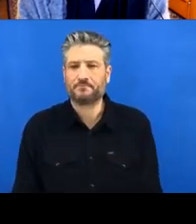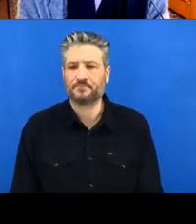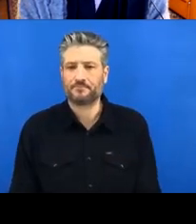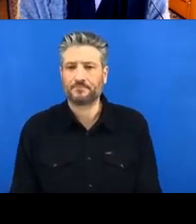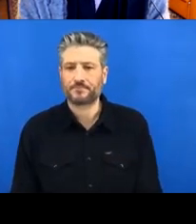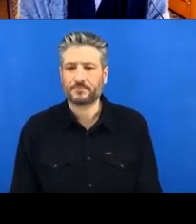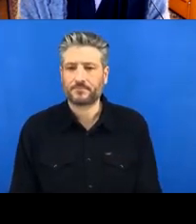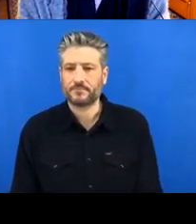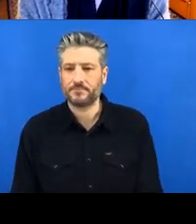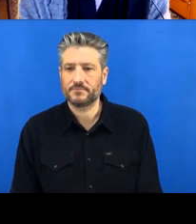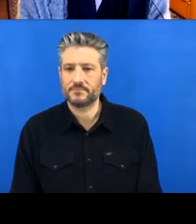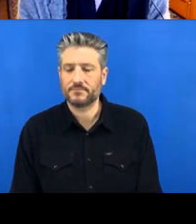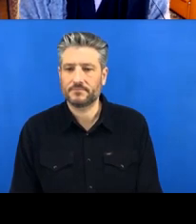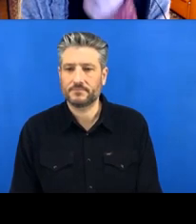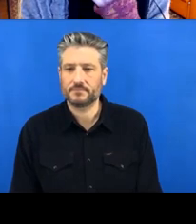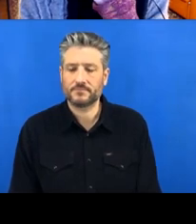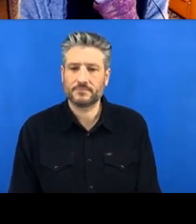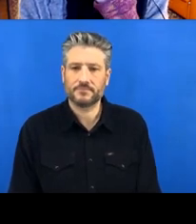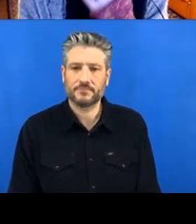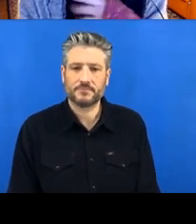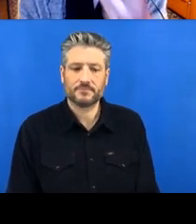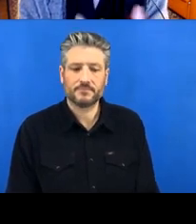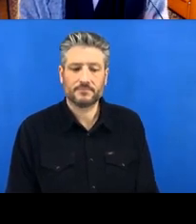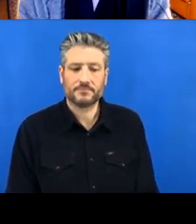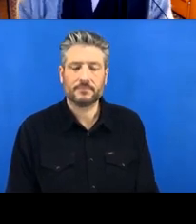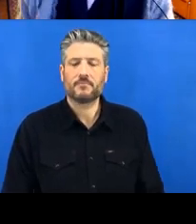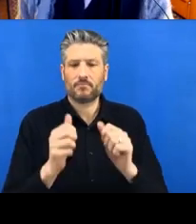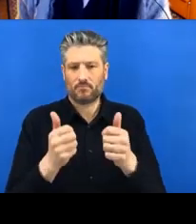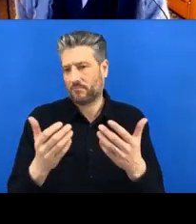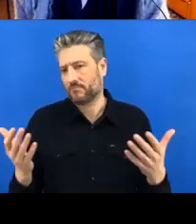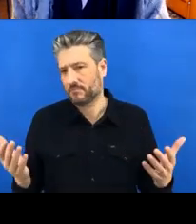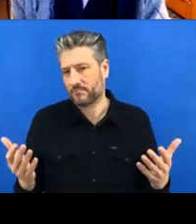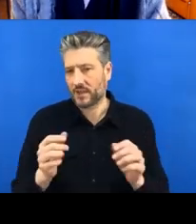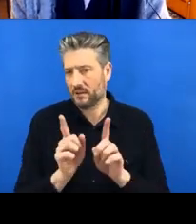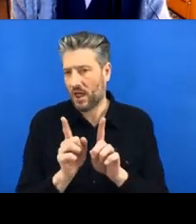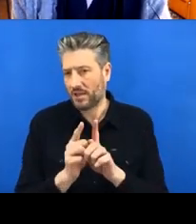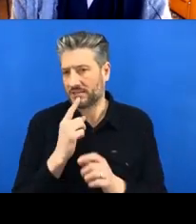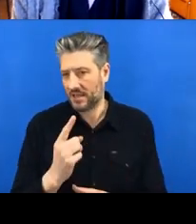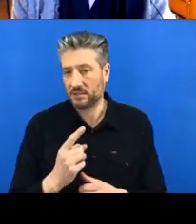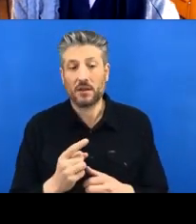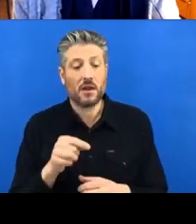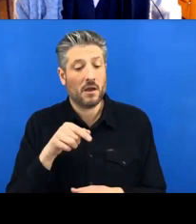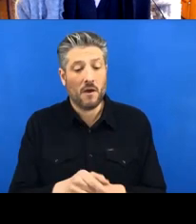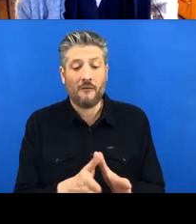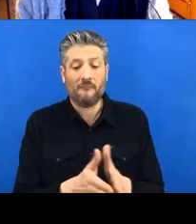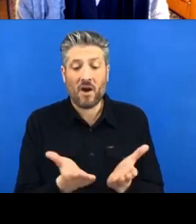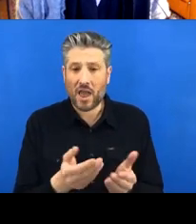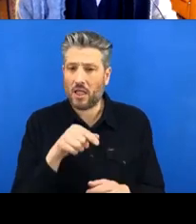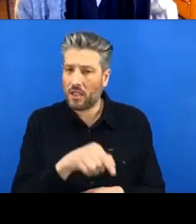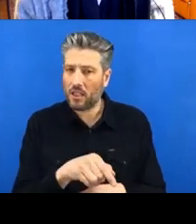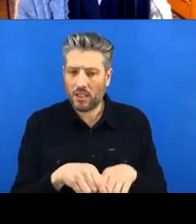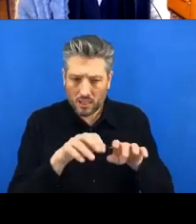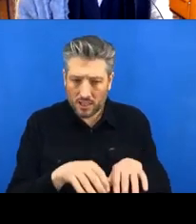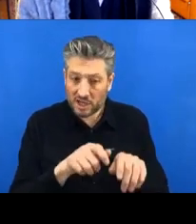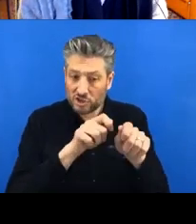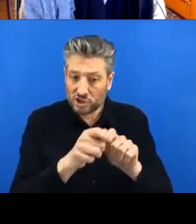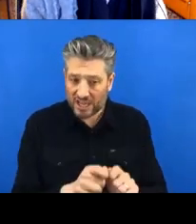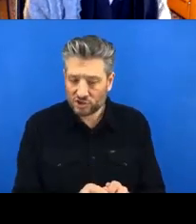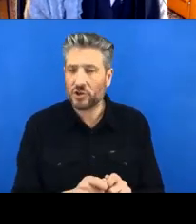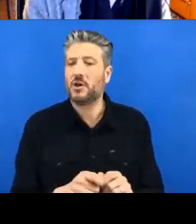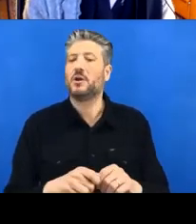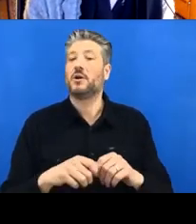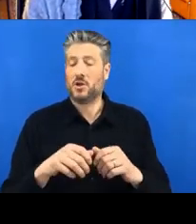Yeah, so as you make a change to a file, you can kind of take a snapshot of it, which is called ‘committing’.